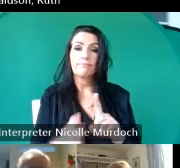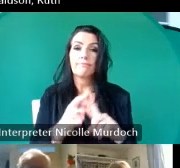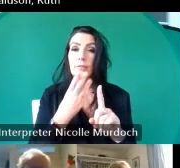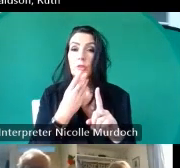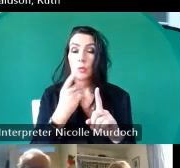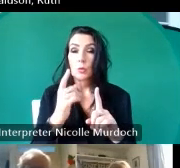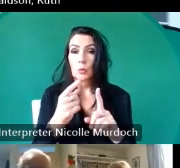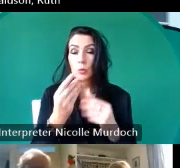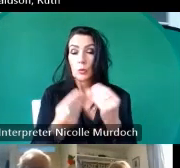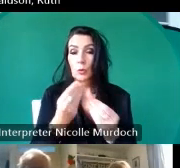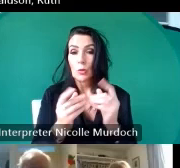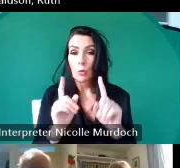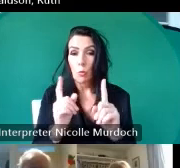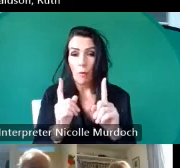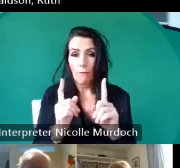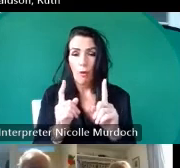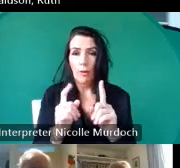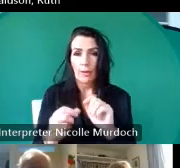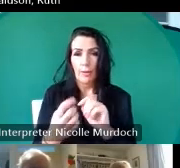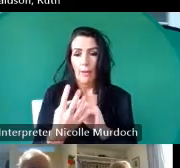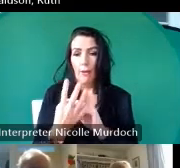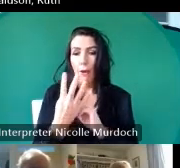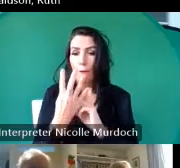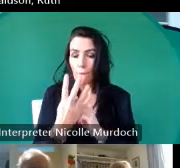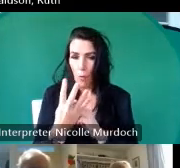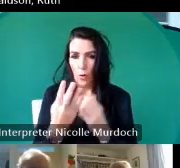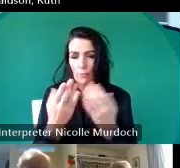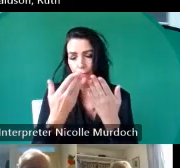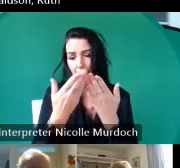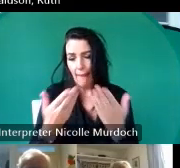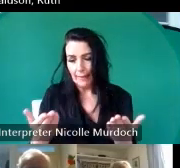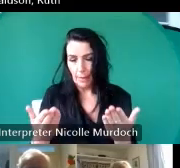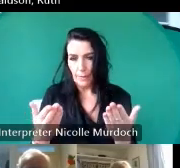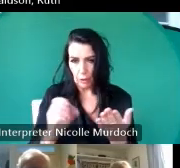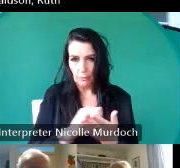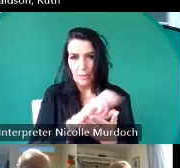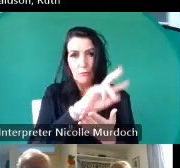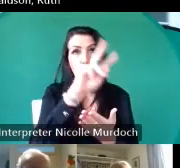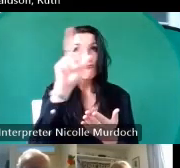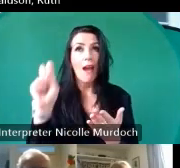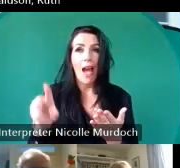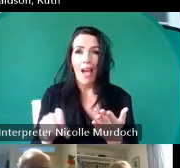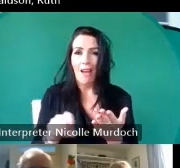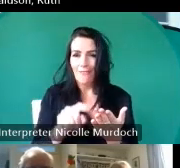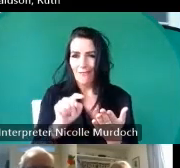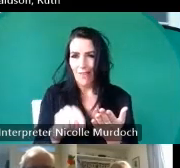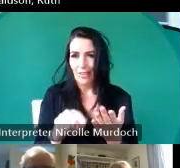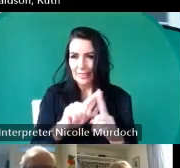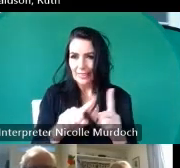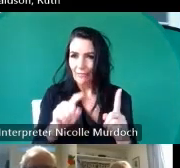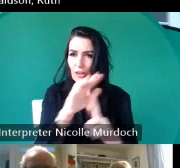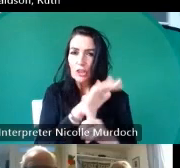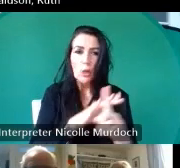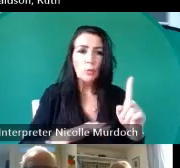create a series of four traveling exhibitions that traveled through kind of community spaces Heritage